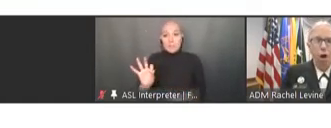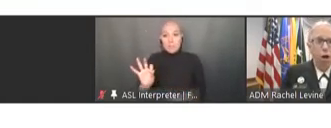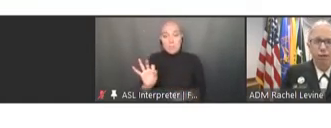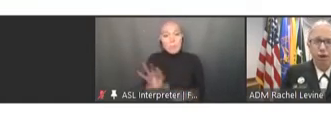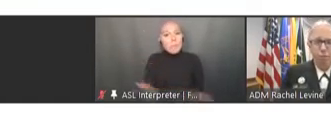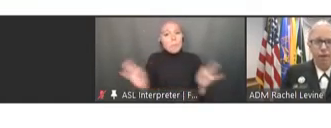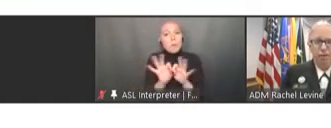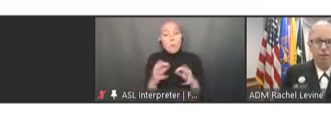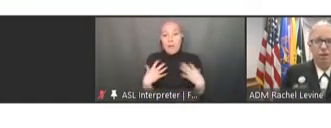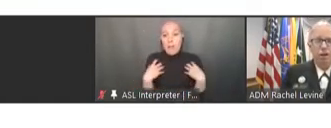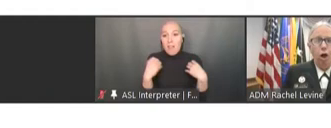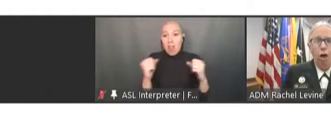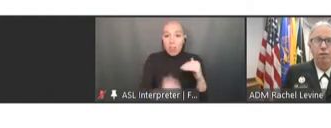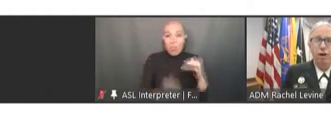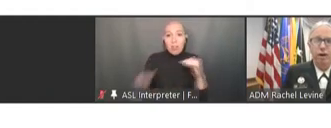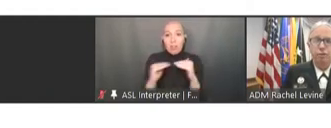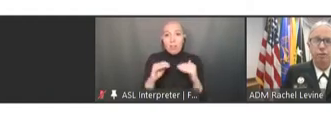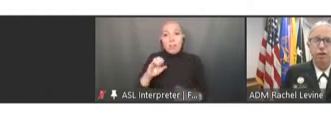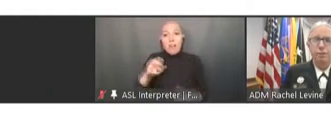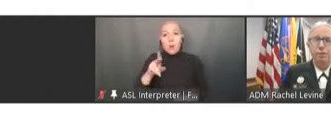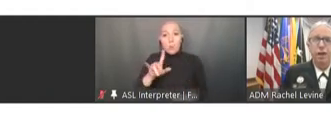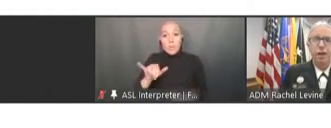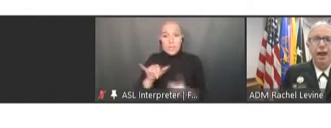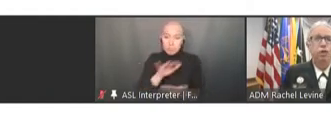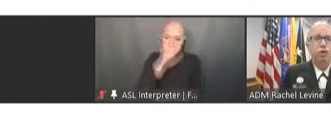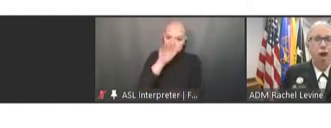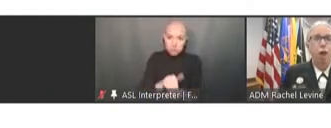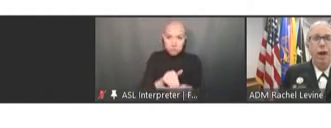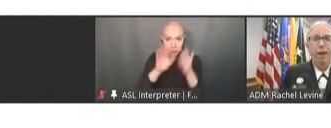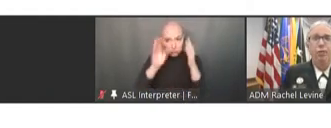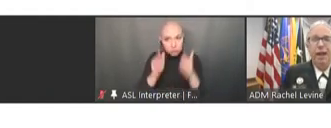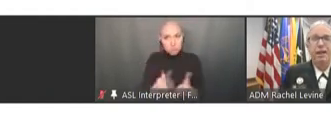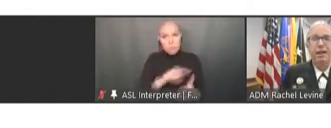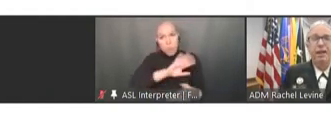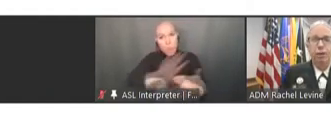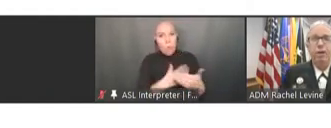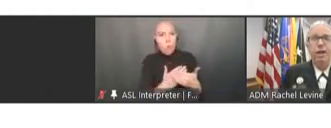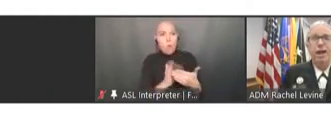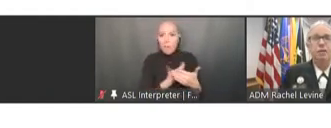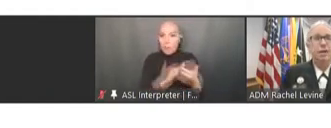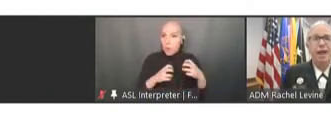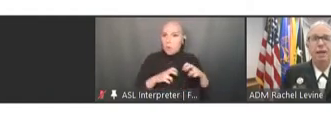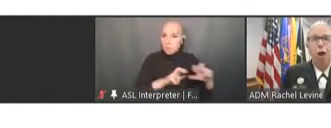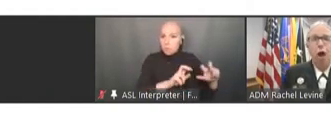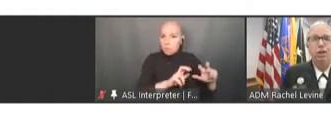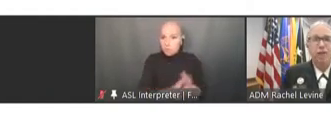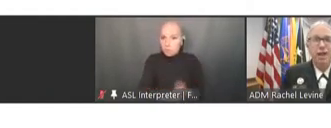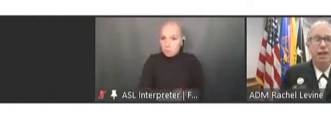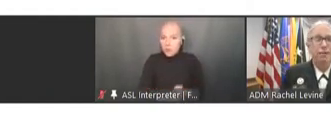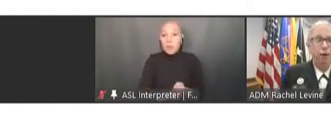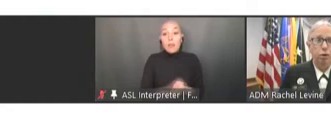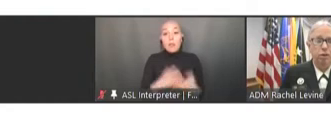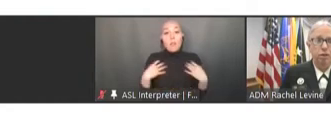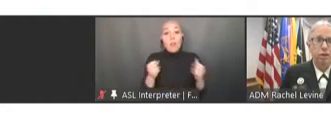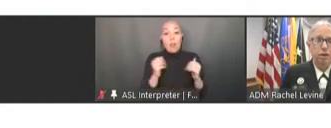all of our plans and all of our efforts. As you know, health equity has been a longstanding focus